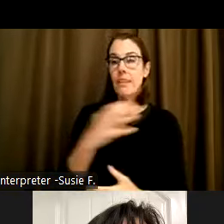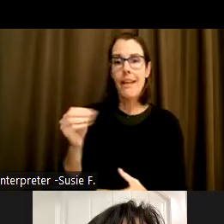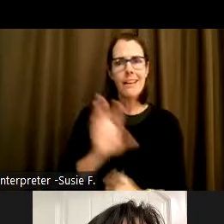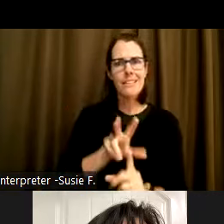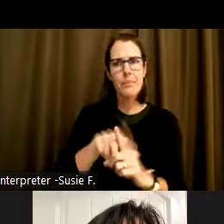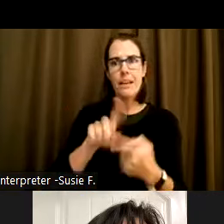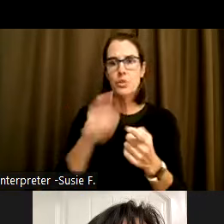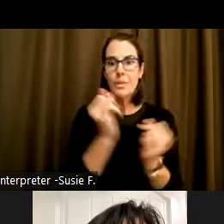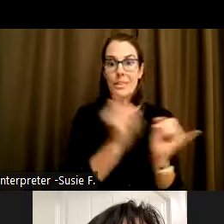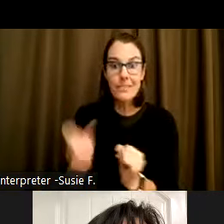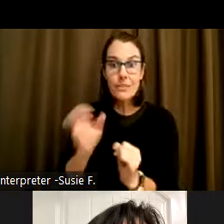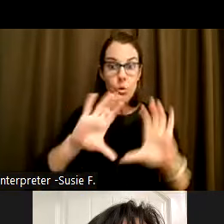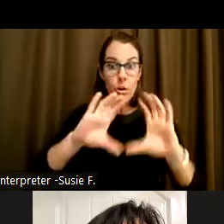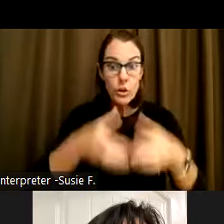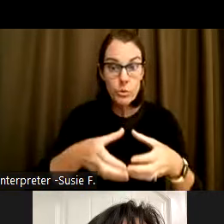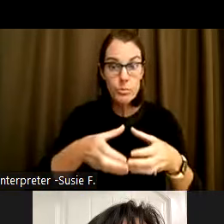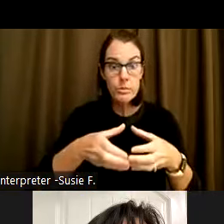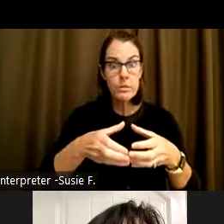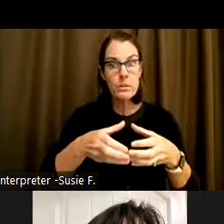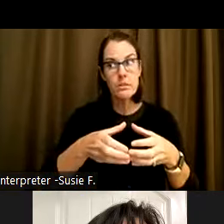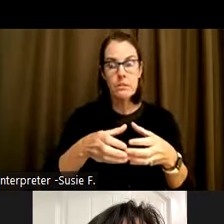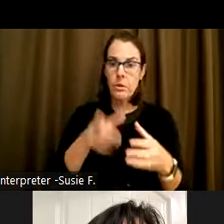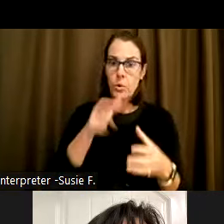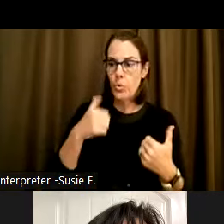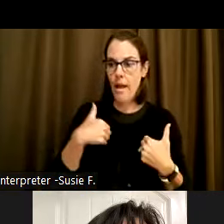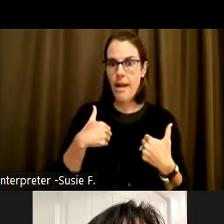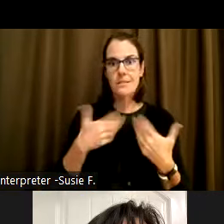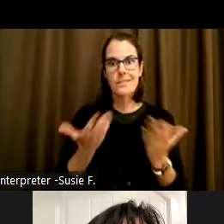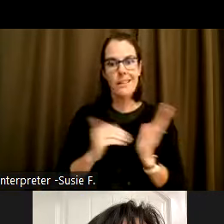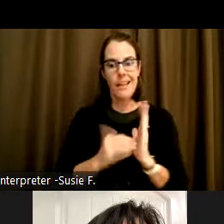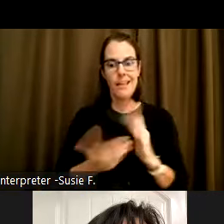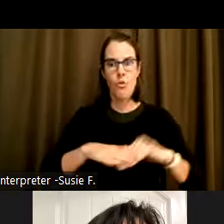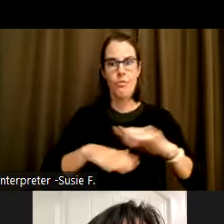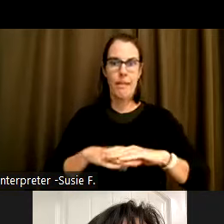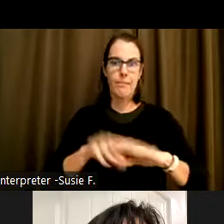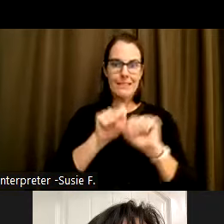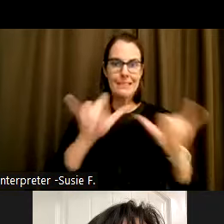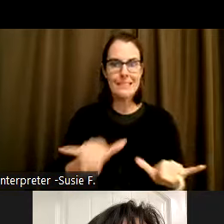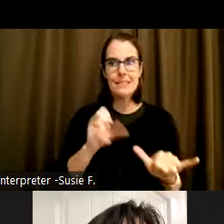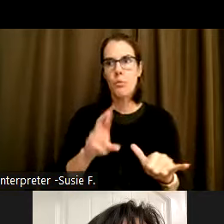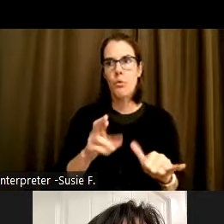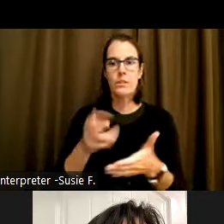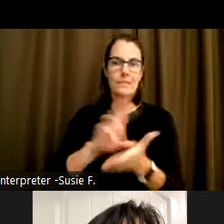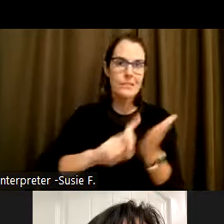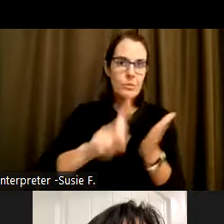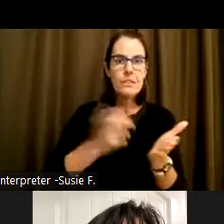regarding as creating overlapping, independent systems of discrimination or marginalization.